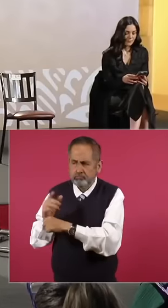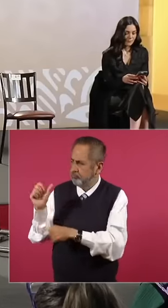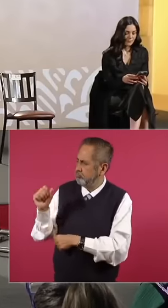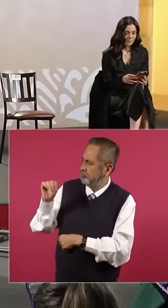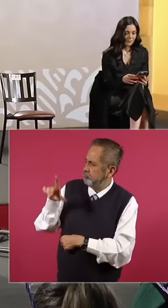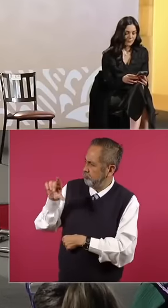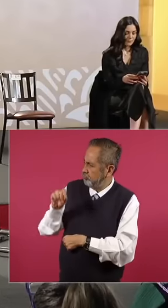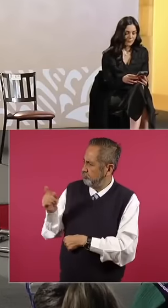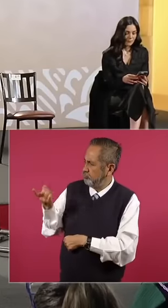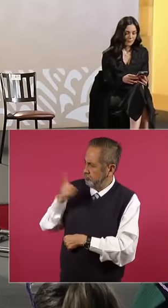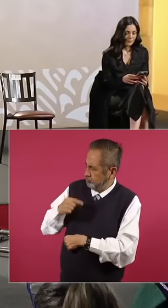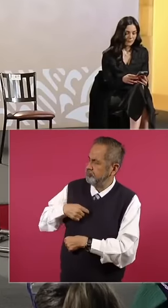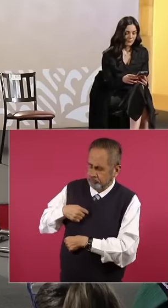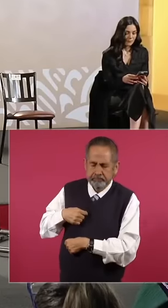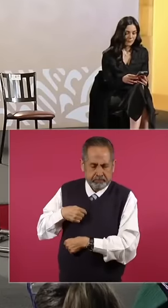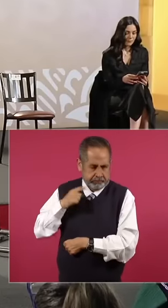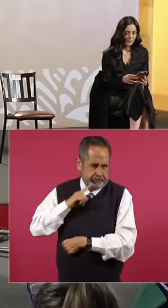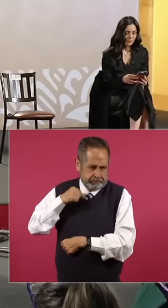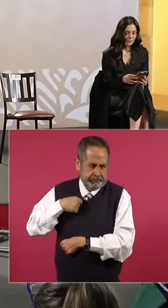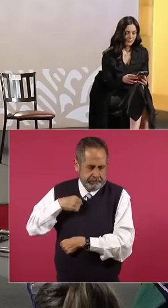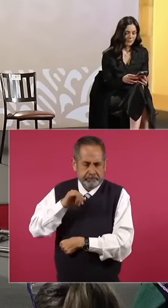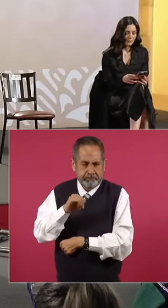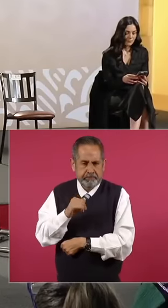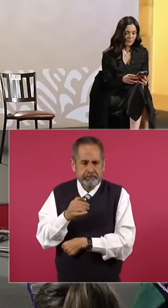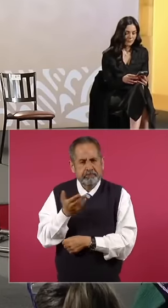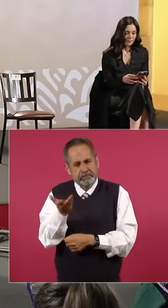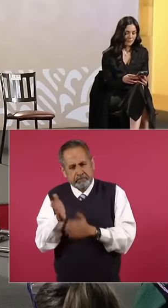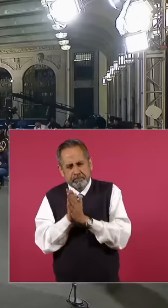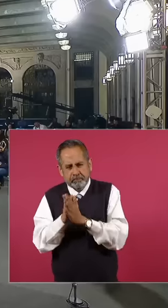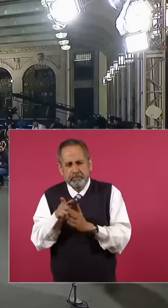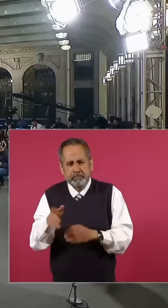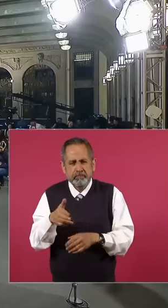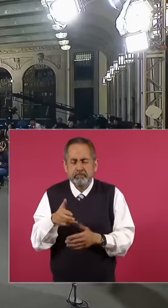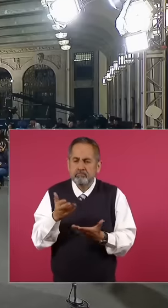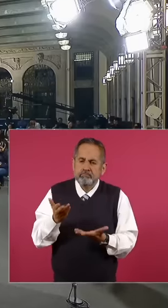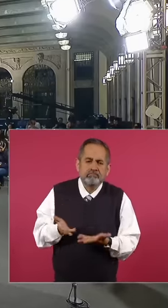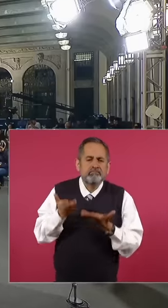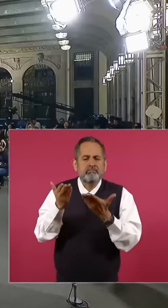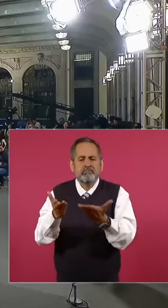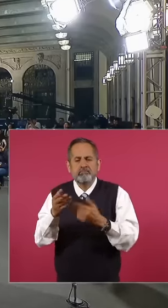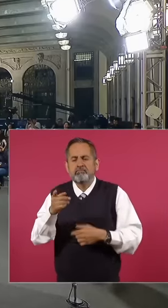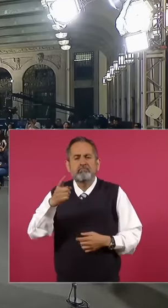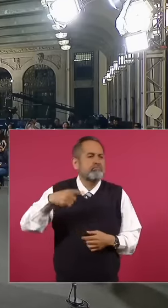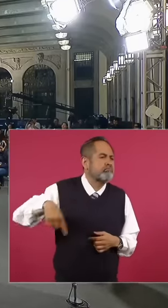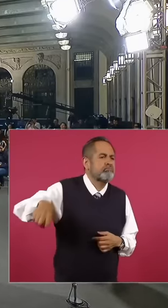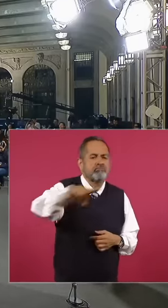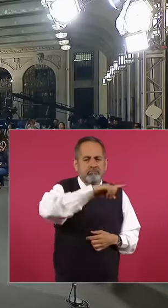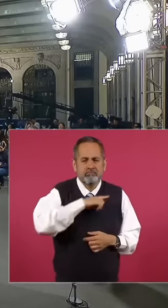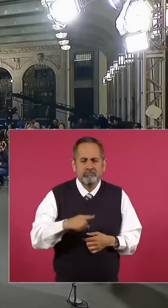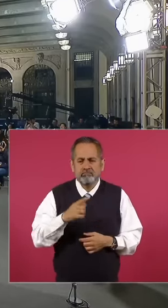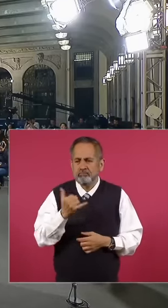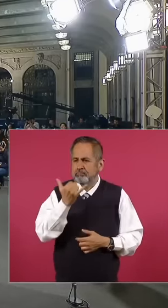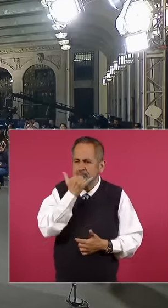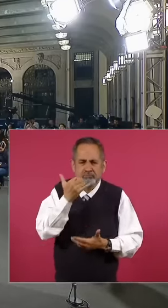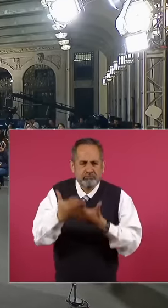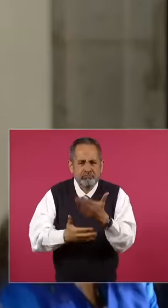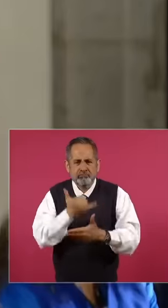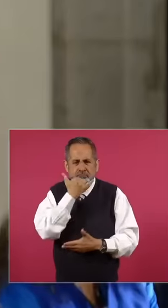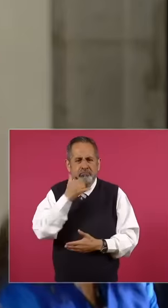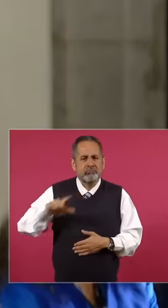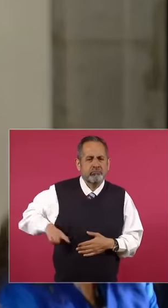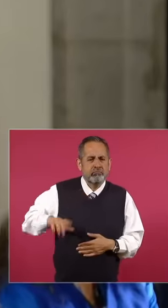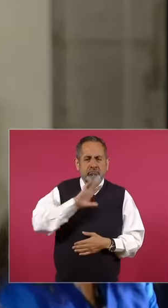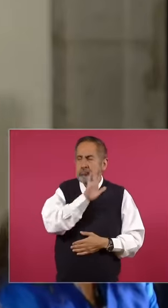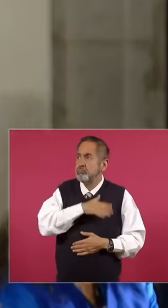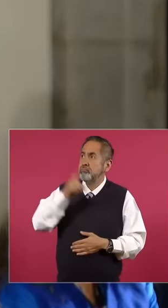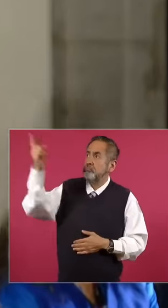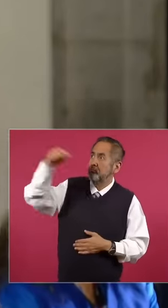López Obrador having asked him to apologize to the government of Spain and there has been no